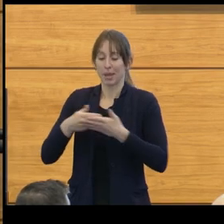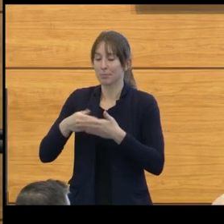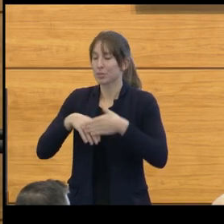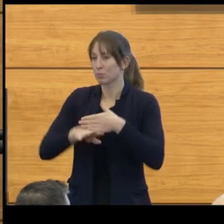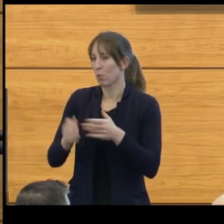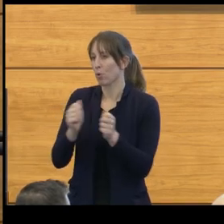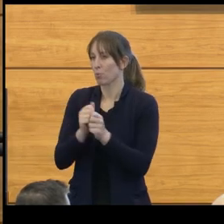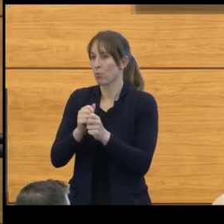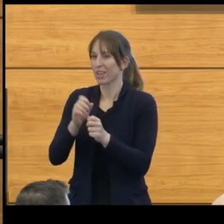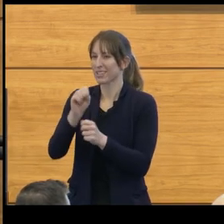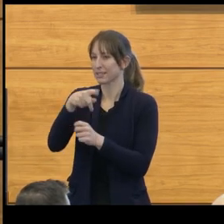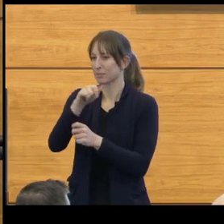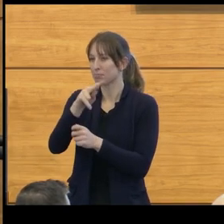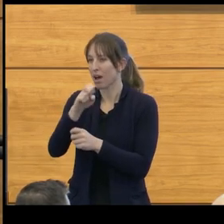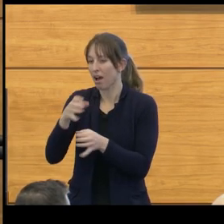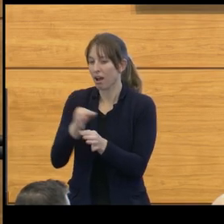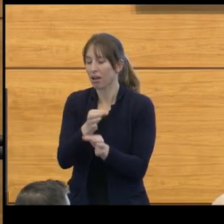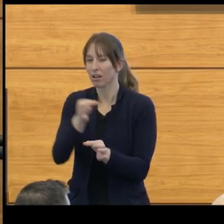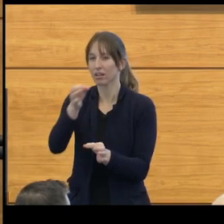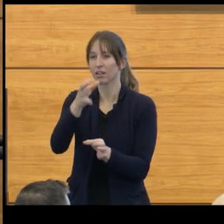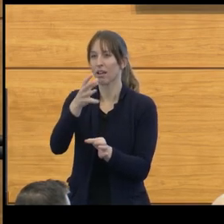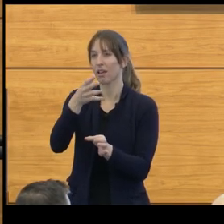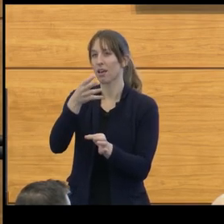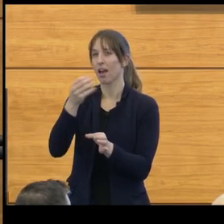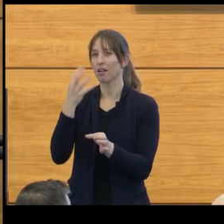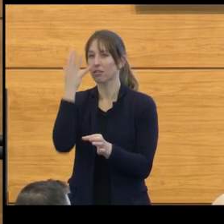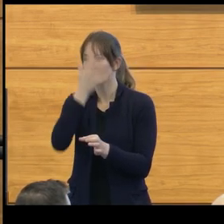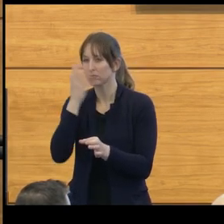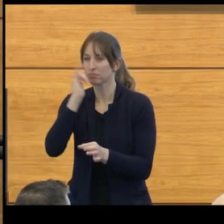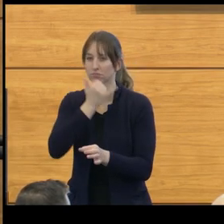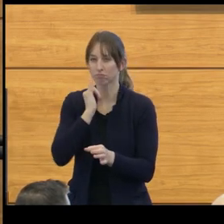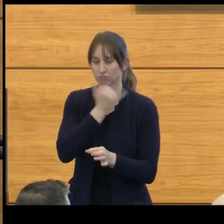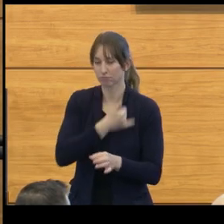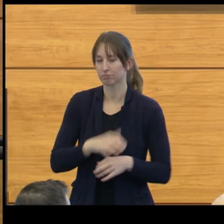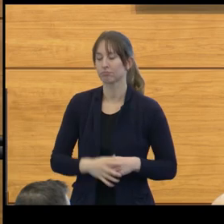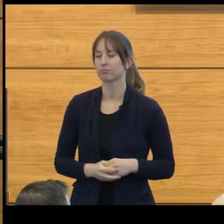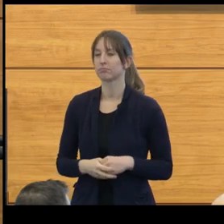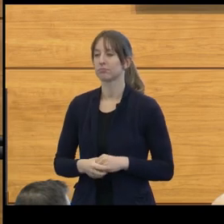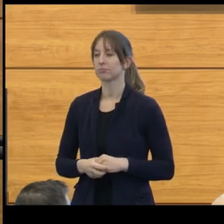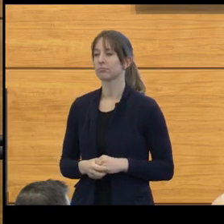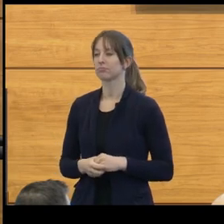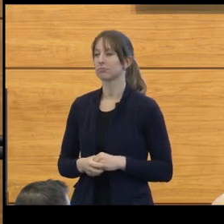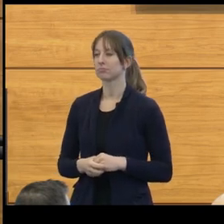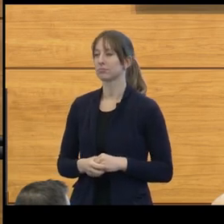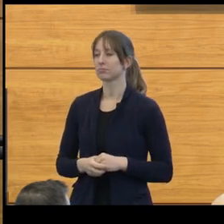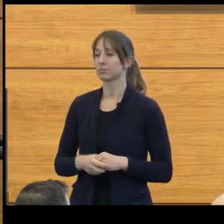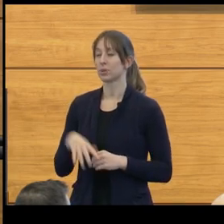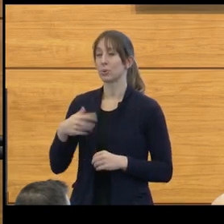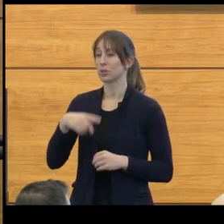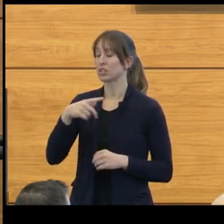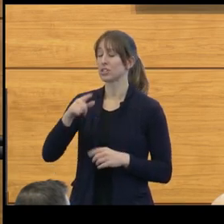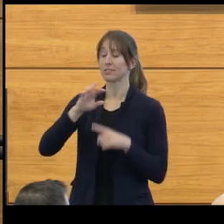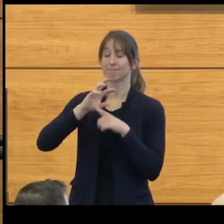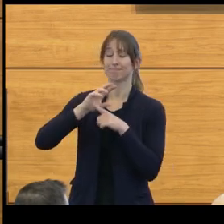with complex craniofacial anomalies. She is a trailblazing neurosurgeon,